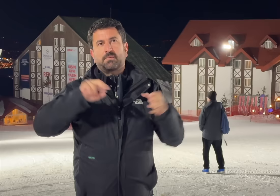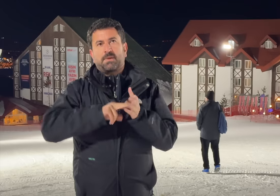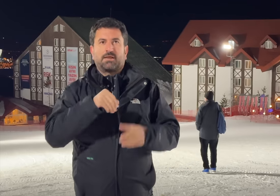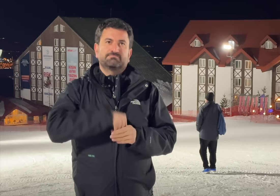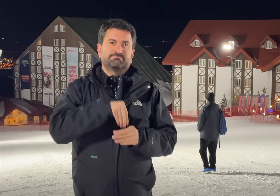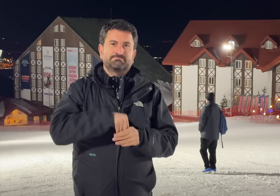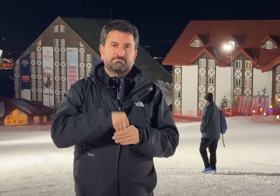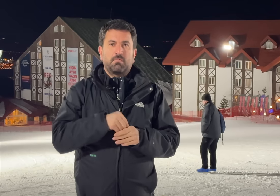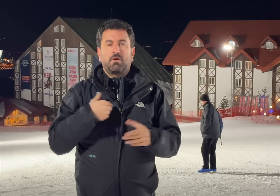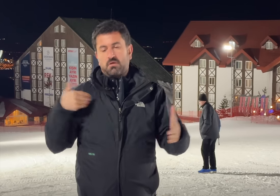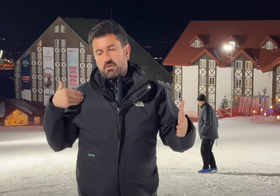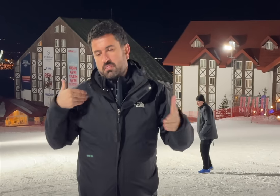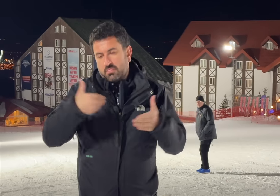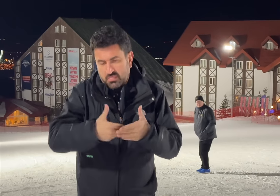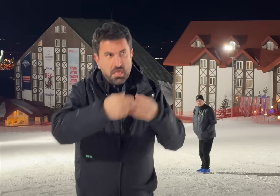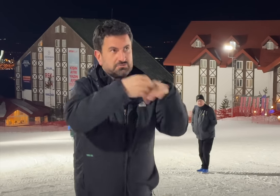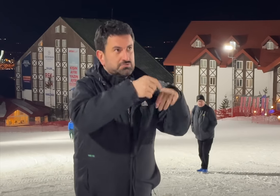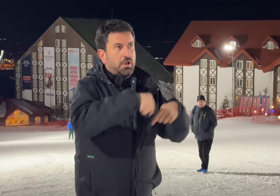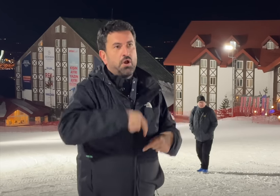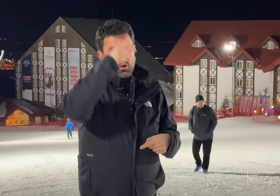a few years to plan. But, with such short notice, it is not